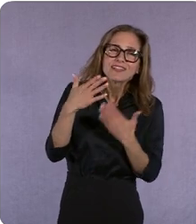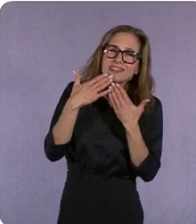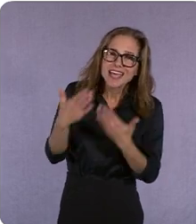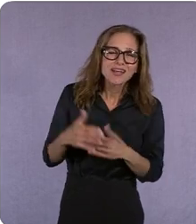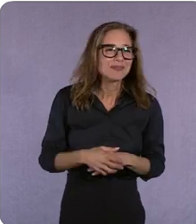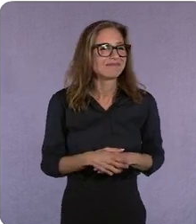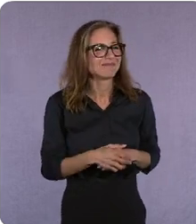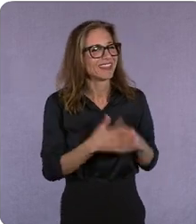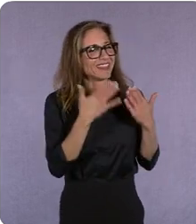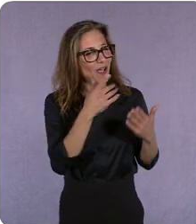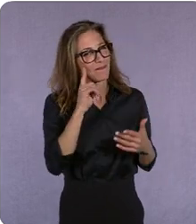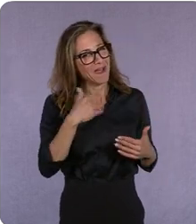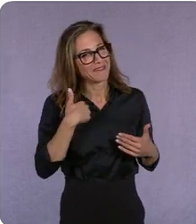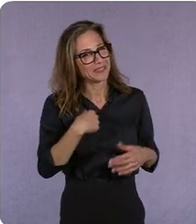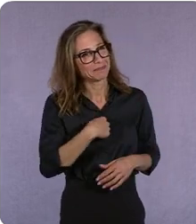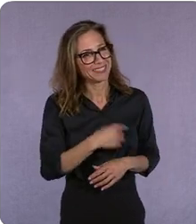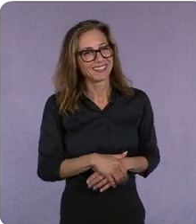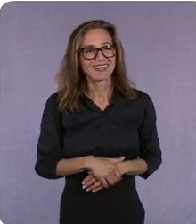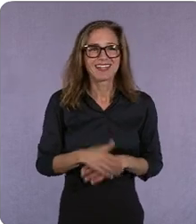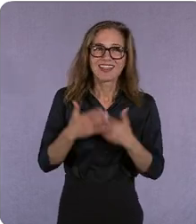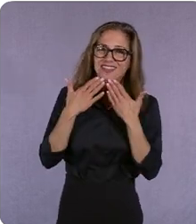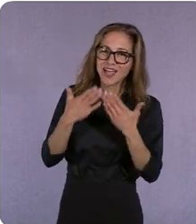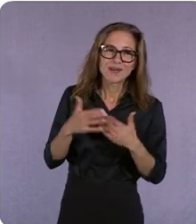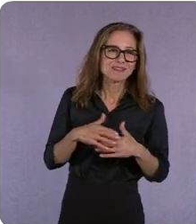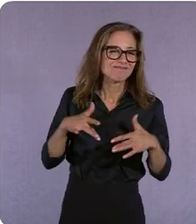Allan: it was a thrill. >>Sarah: Thank you. Thanks Allan